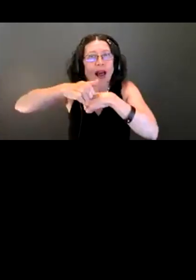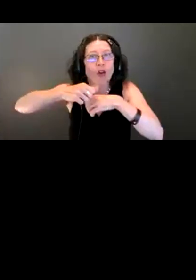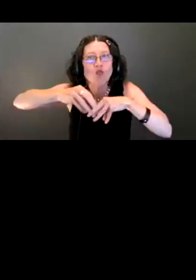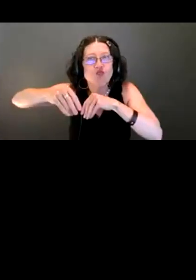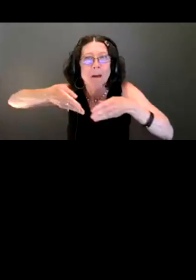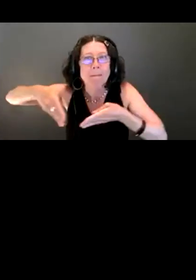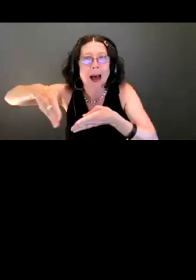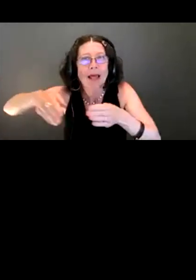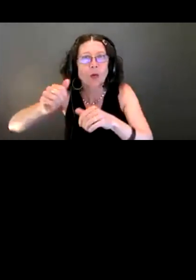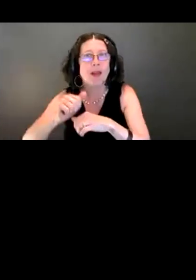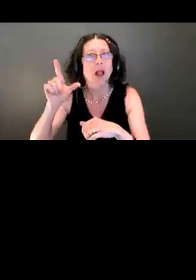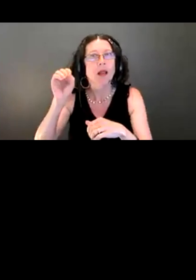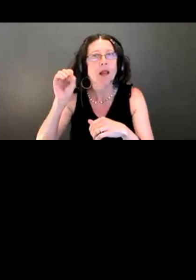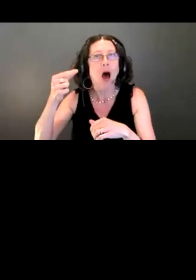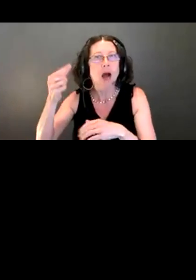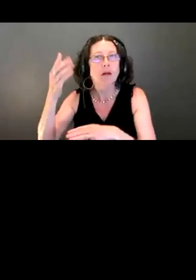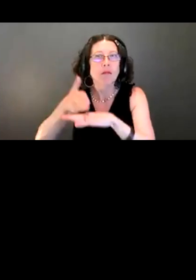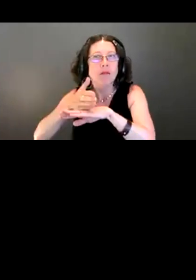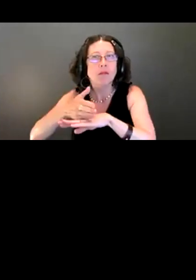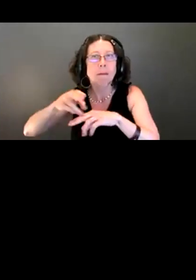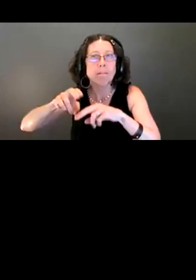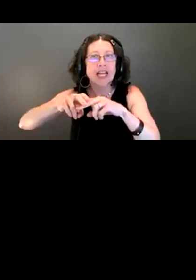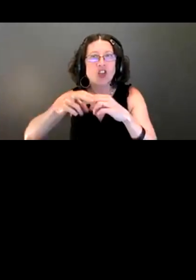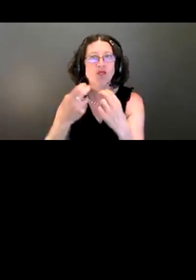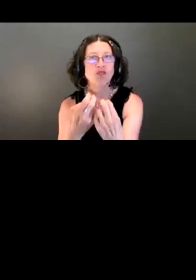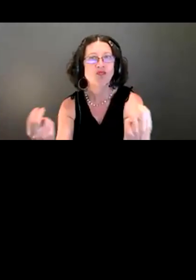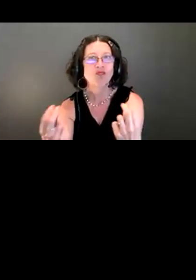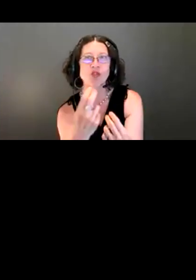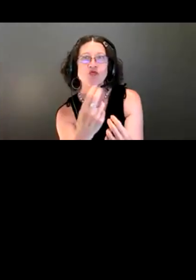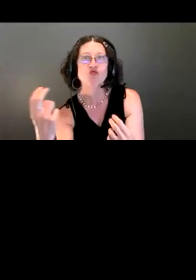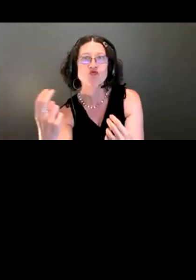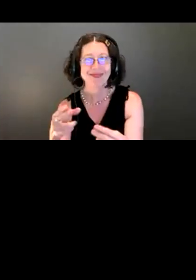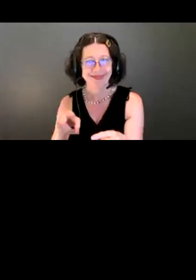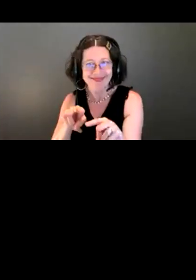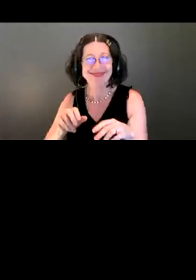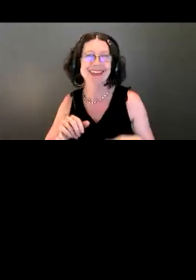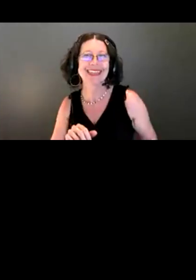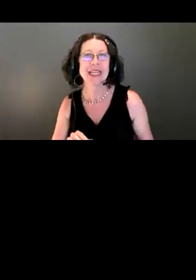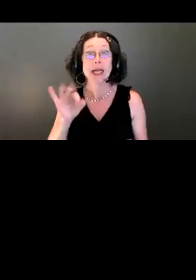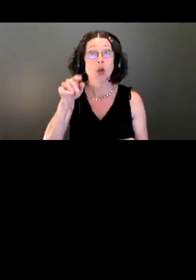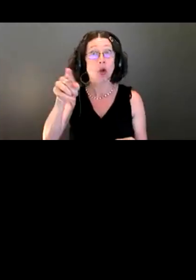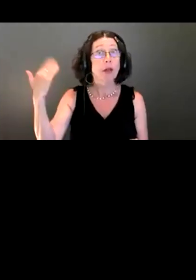If you have ever Google mapped or used an online mapping function to get to this trailhead, you may be familiar